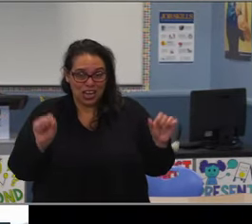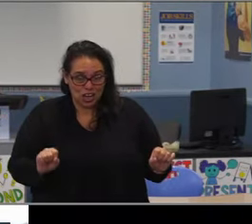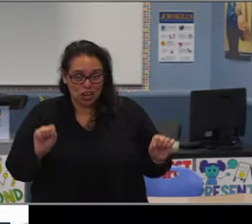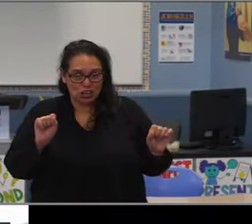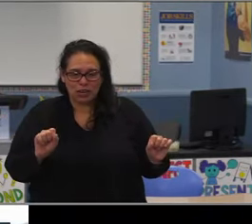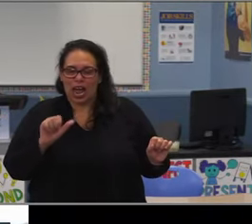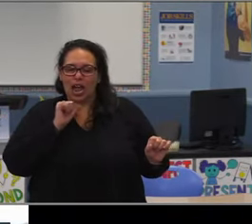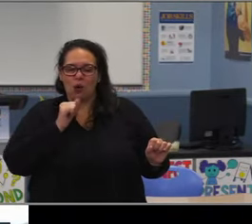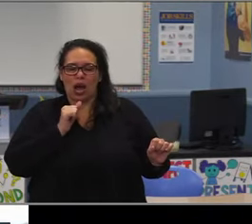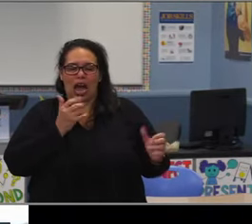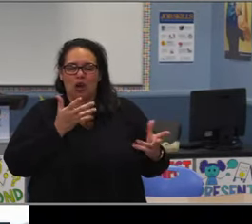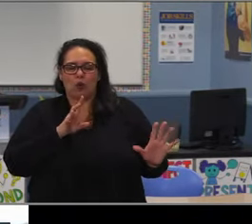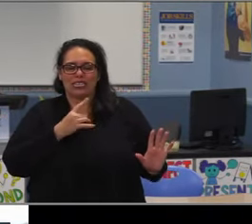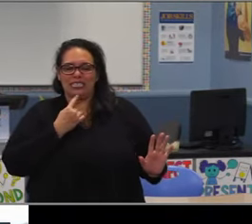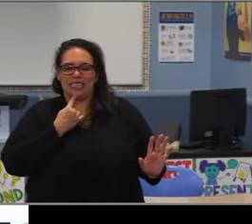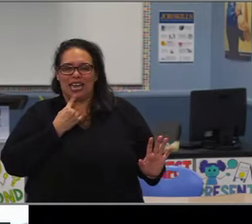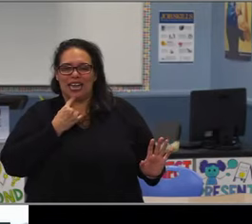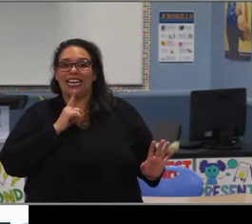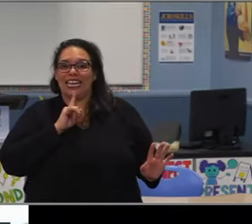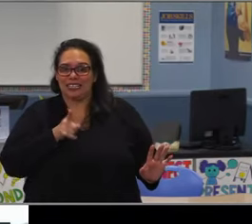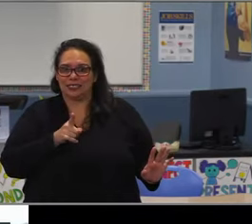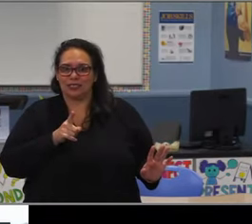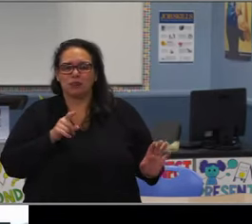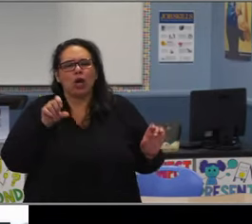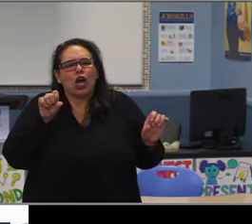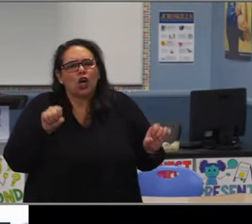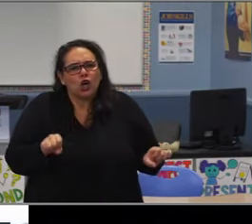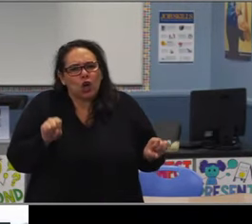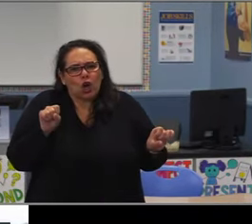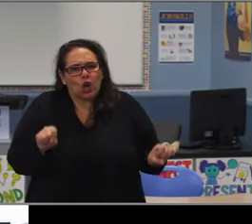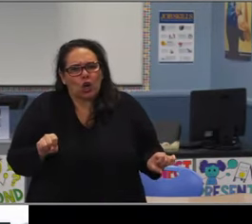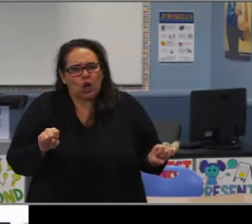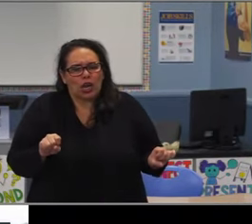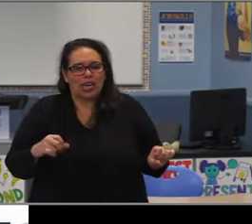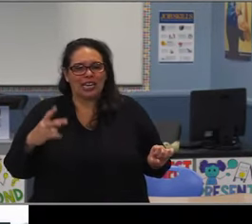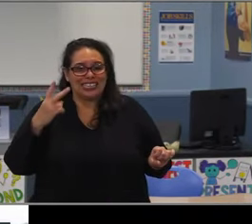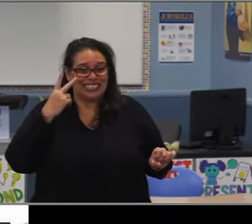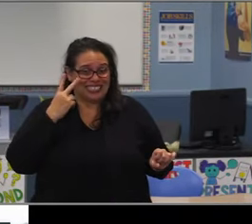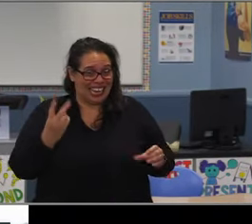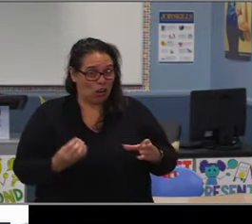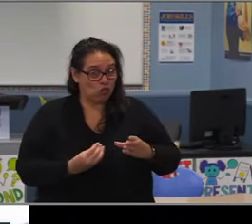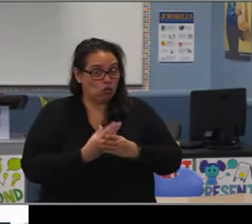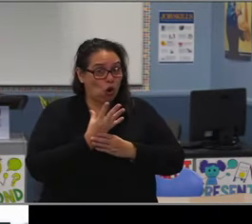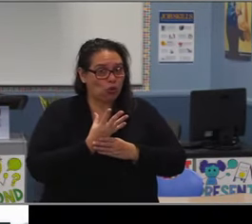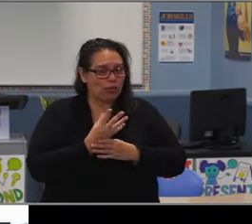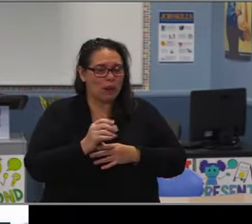There's a close connection between the attendance and high school readiness. Can you talk a little bit about